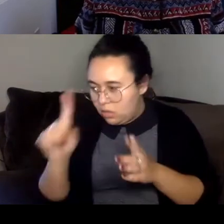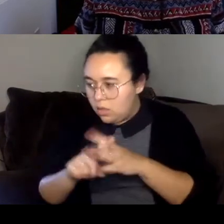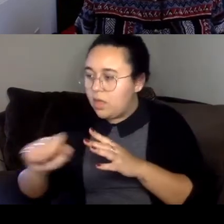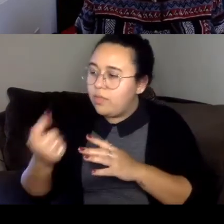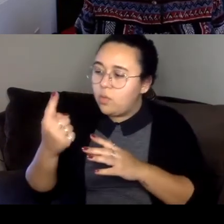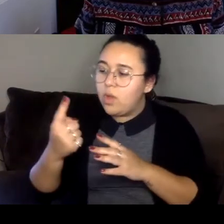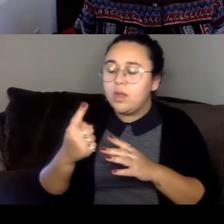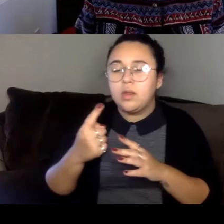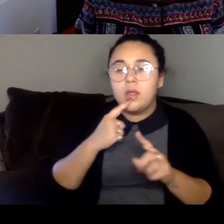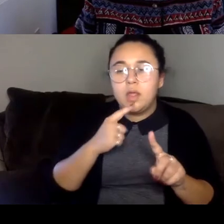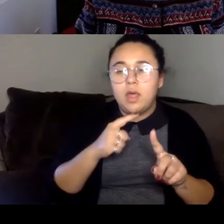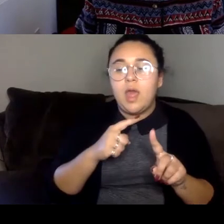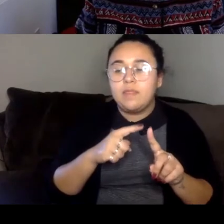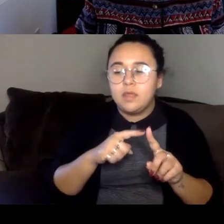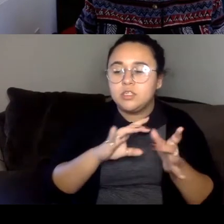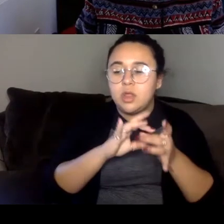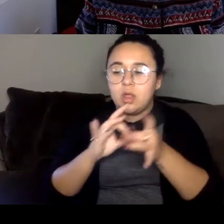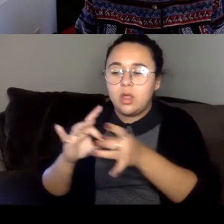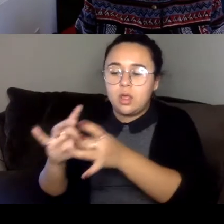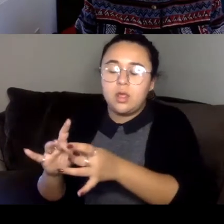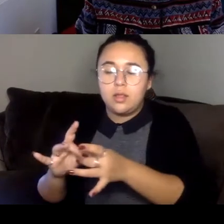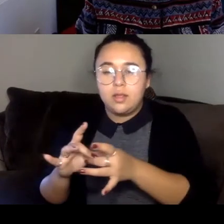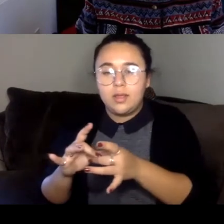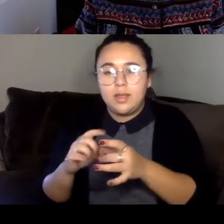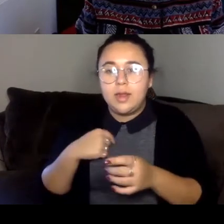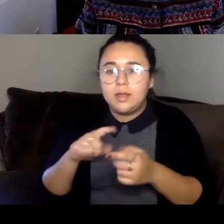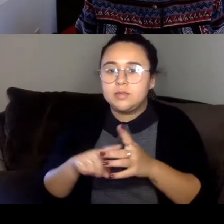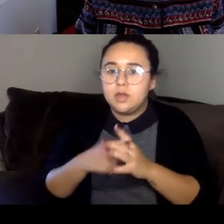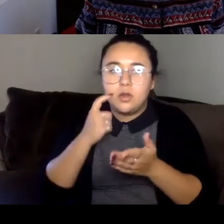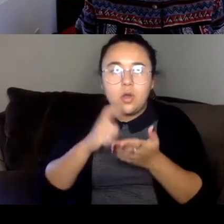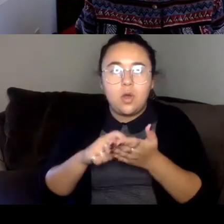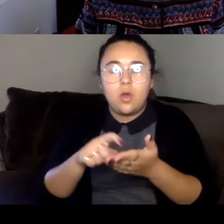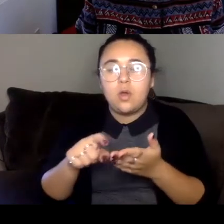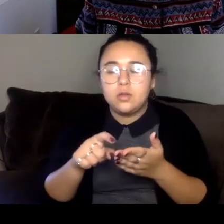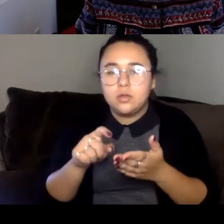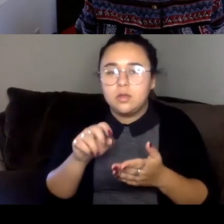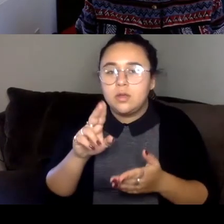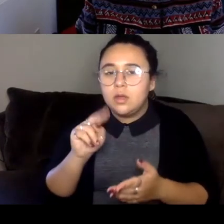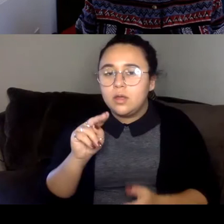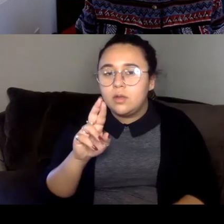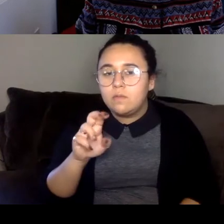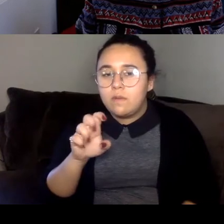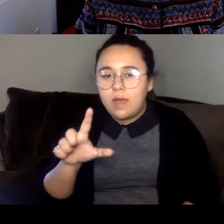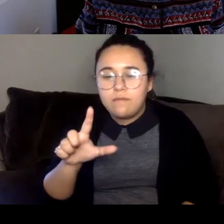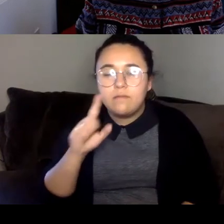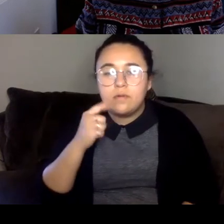Maybe in the same way that it unraveled for the reader. I know that sounds too neat, or too magical.